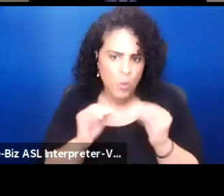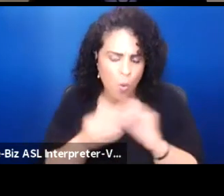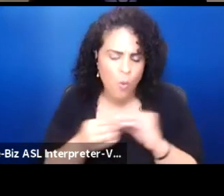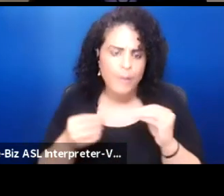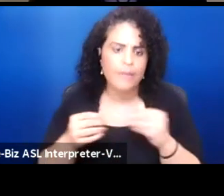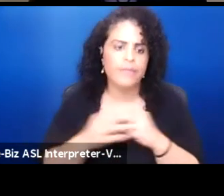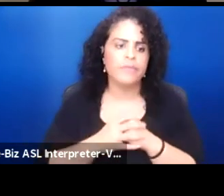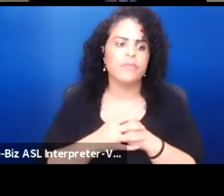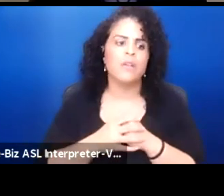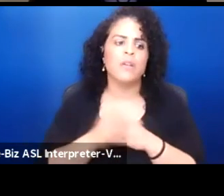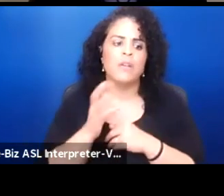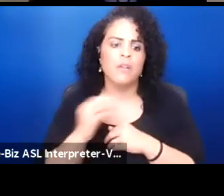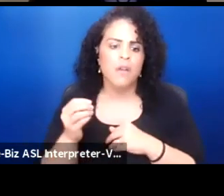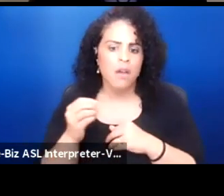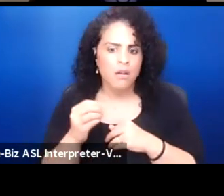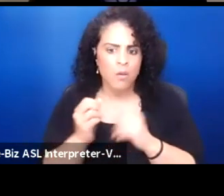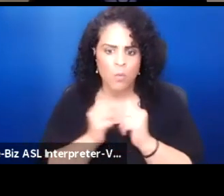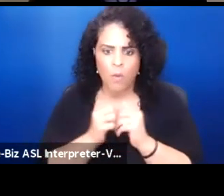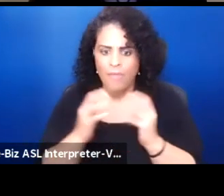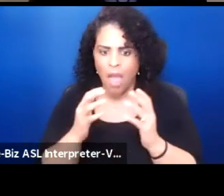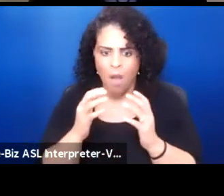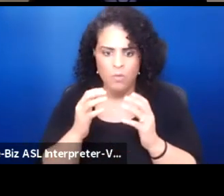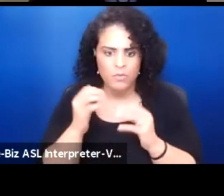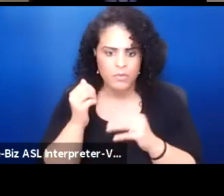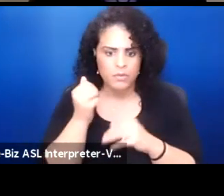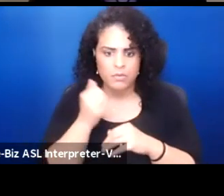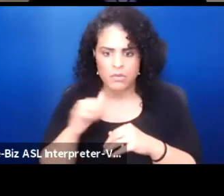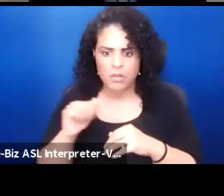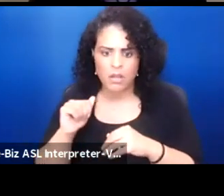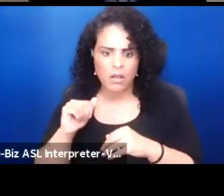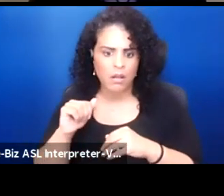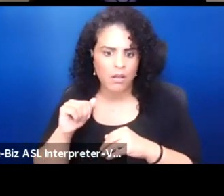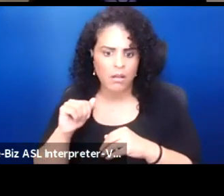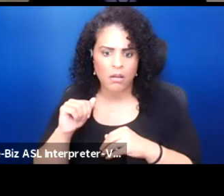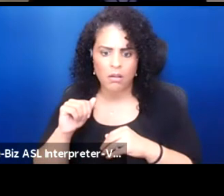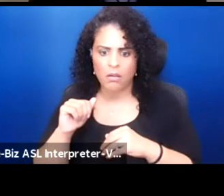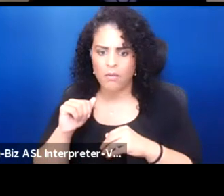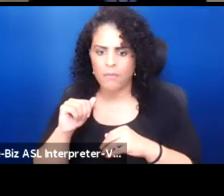and without any interpretation for us by other people